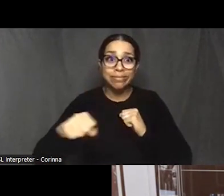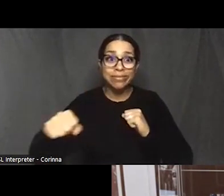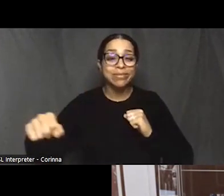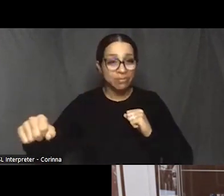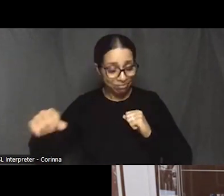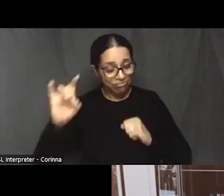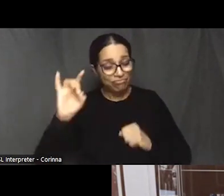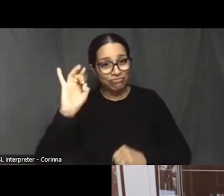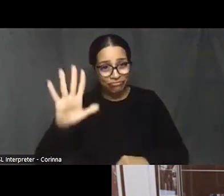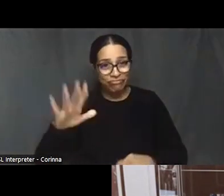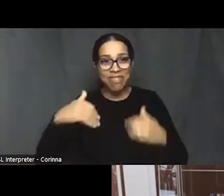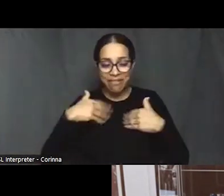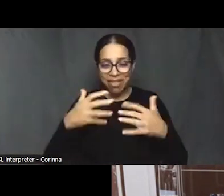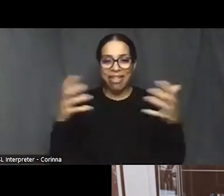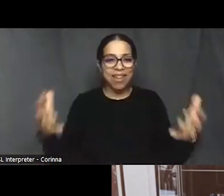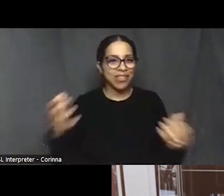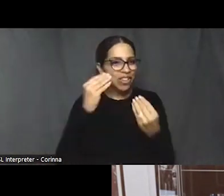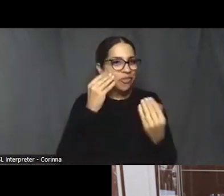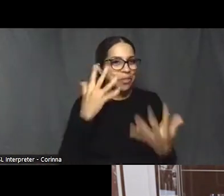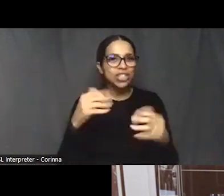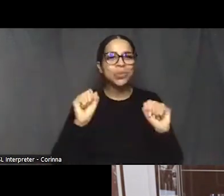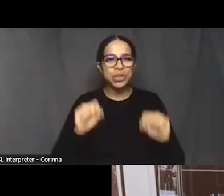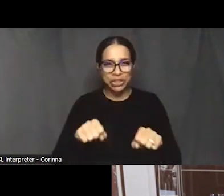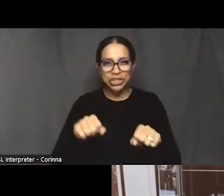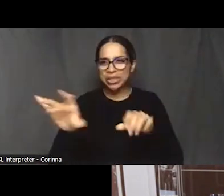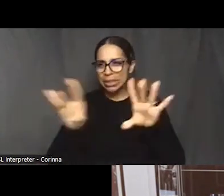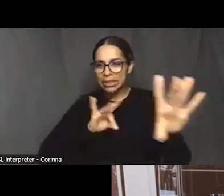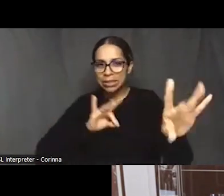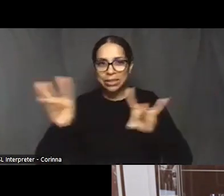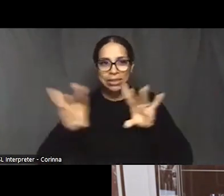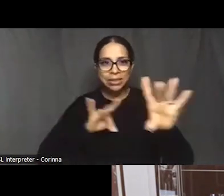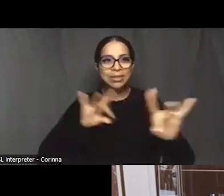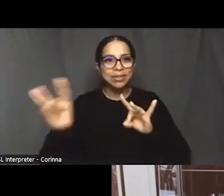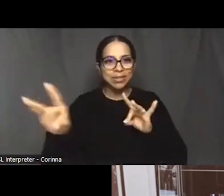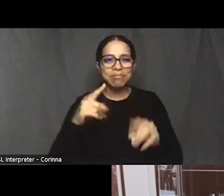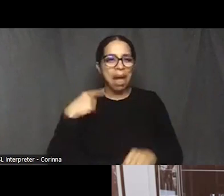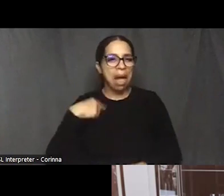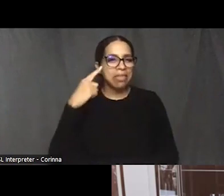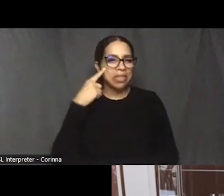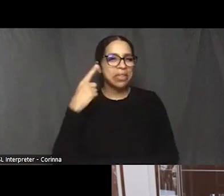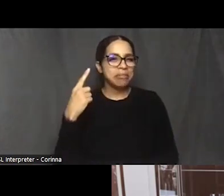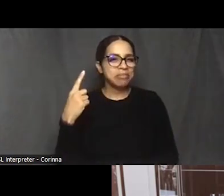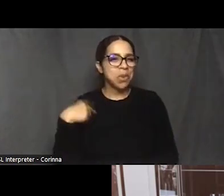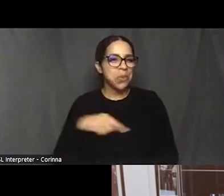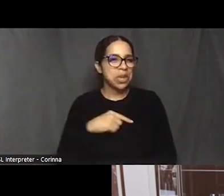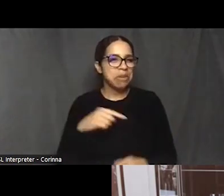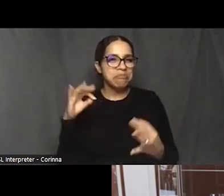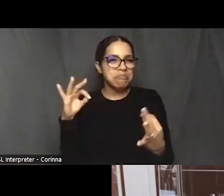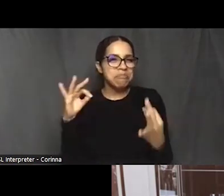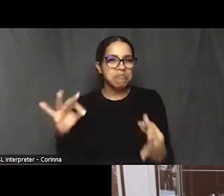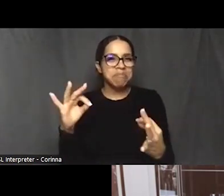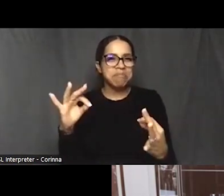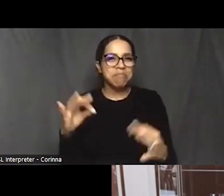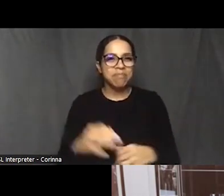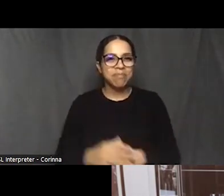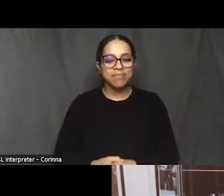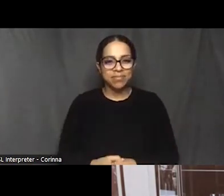But I think we got it just right. I think the audience watching today probably agrees.